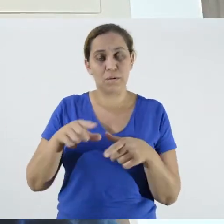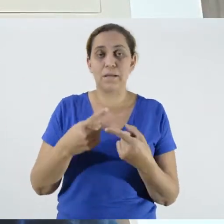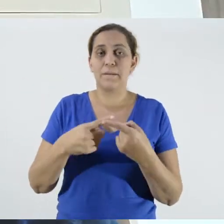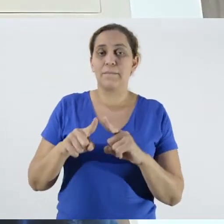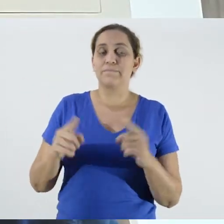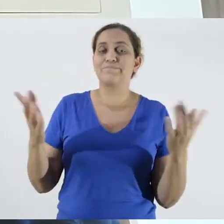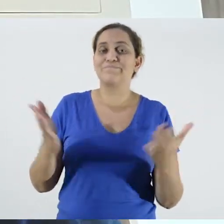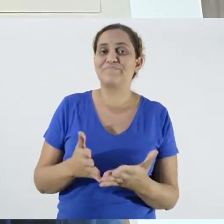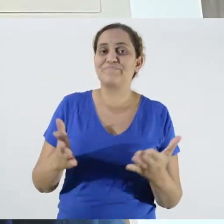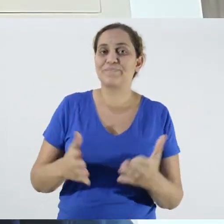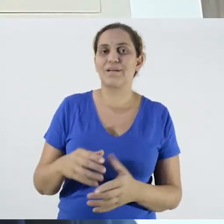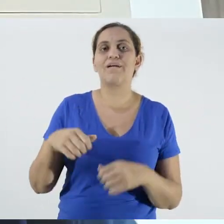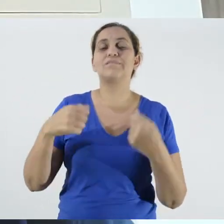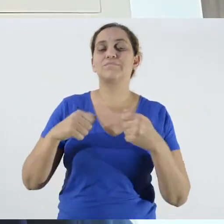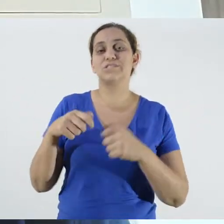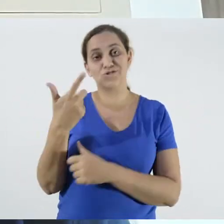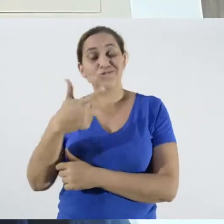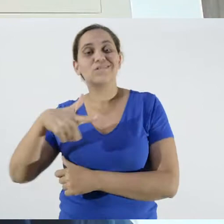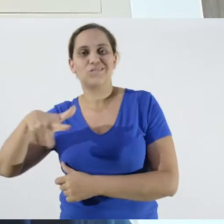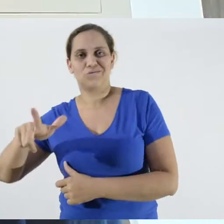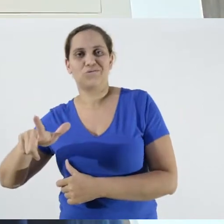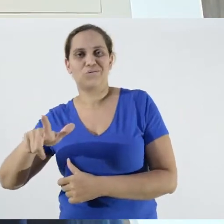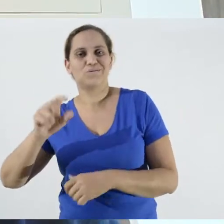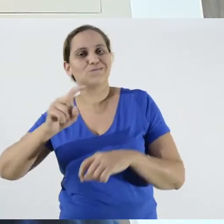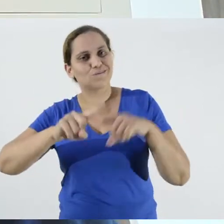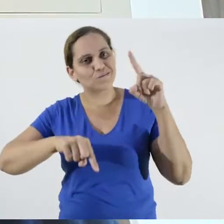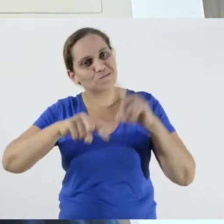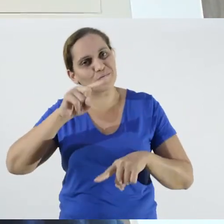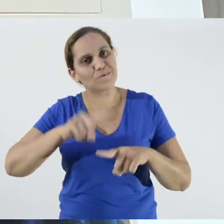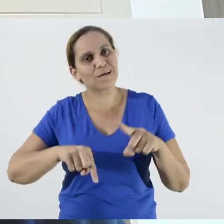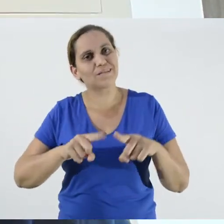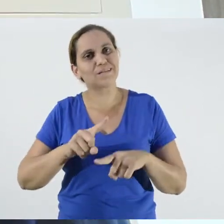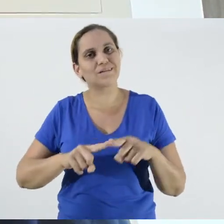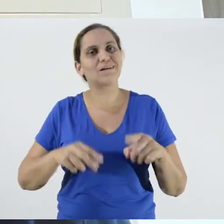protective equipment, not only those already used, but now